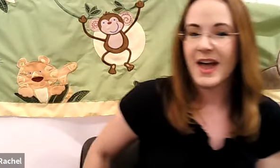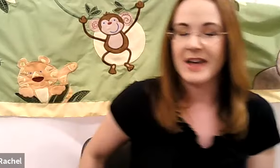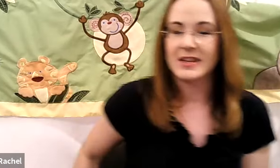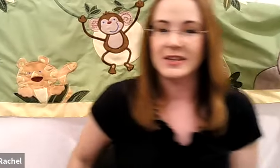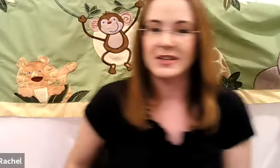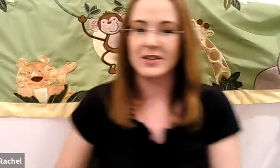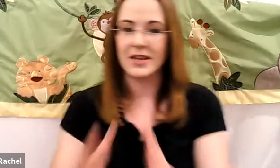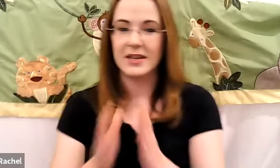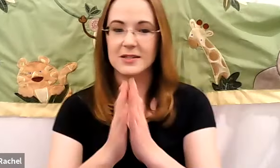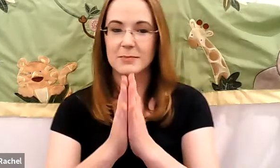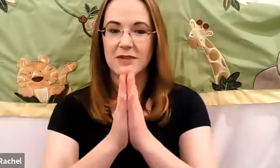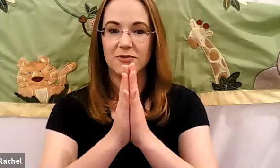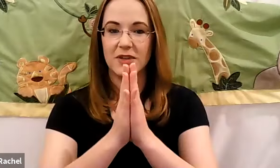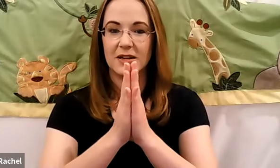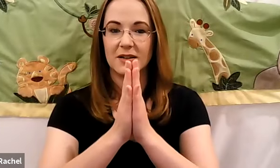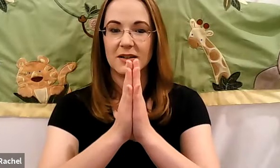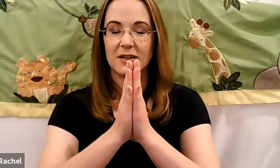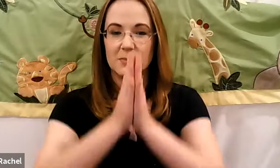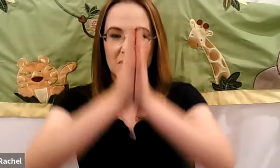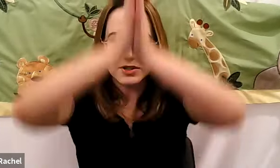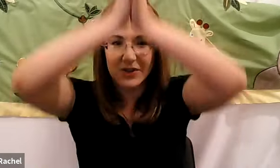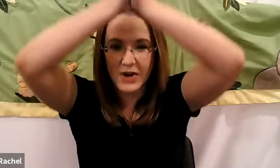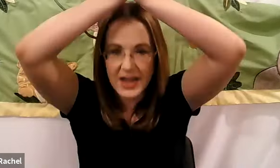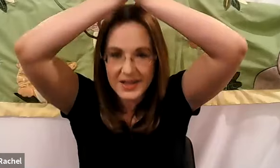Rachel: And here is my fin. Put the fins on our heads.